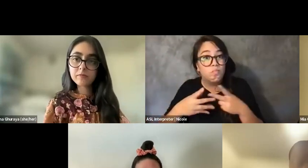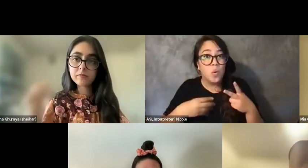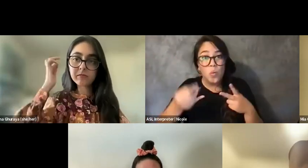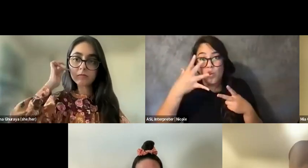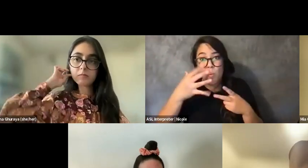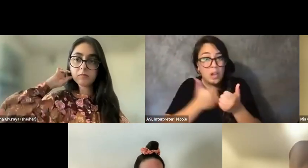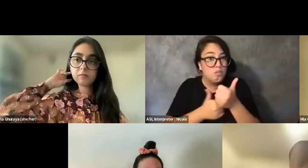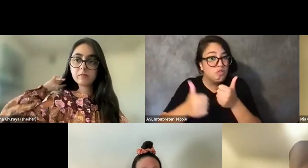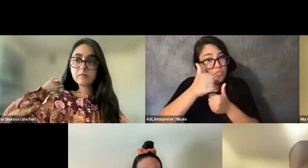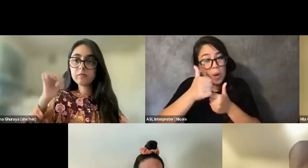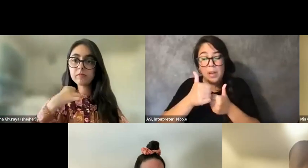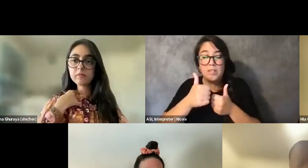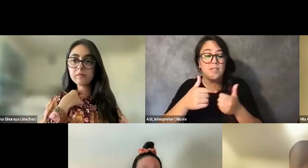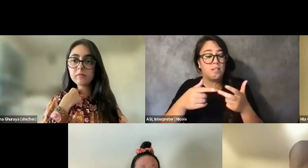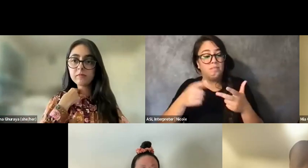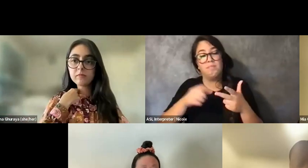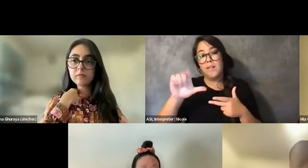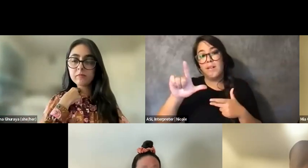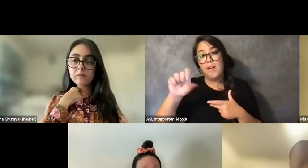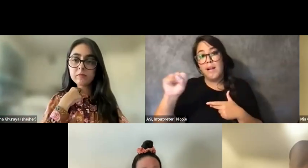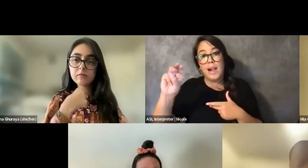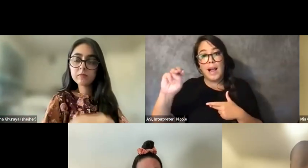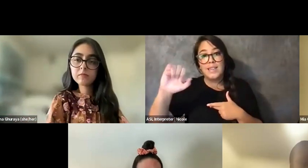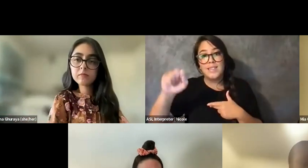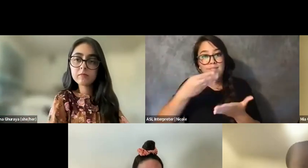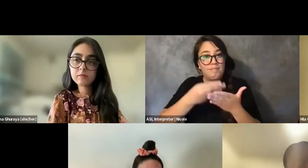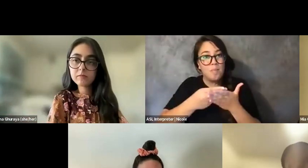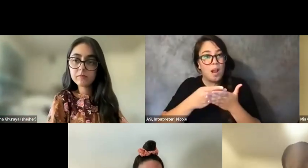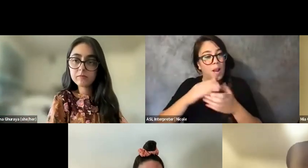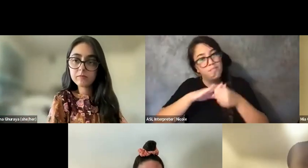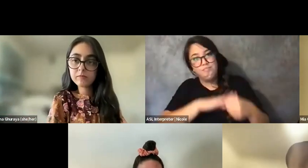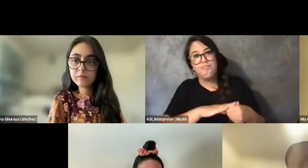like all of that, even within the realm of disability.